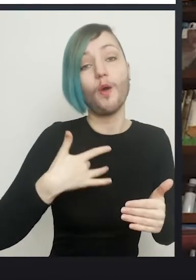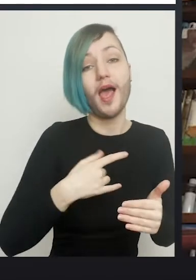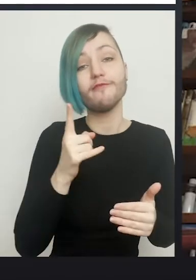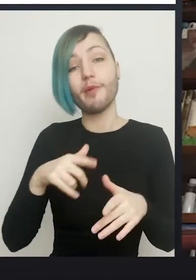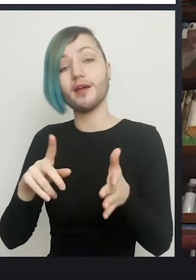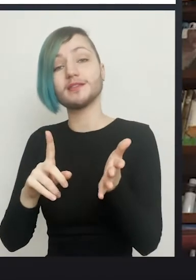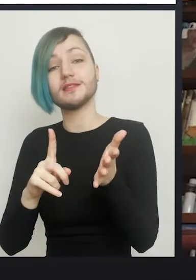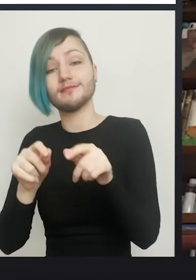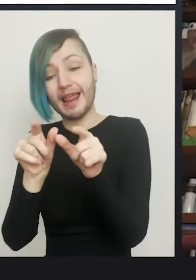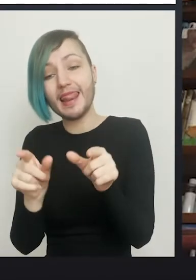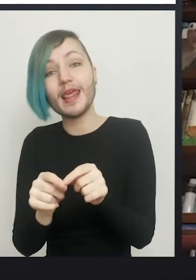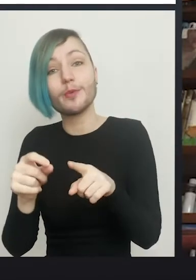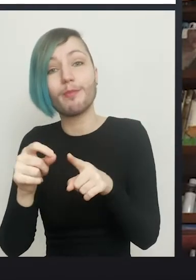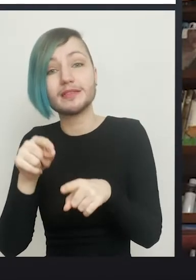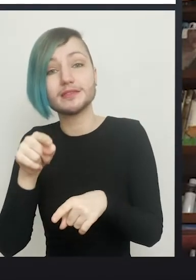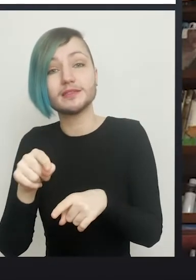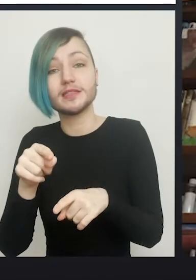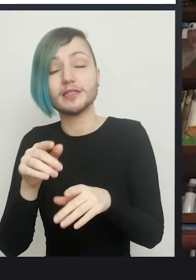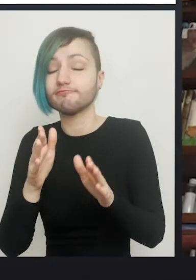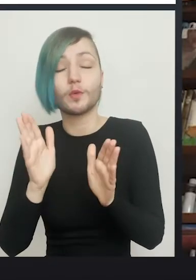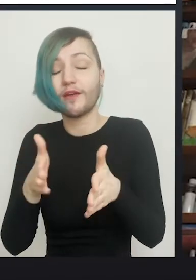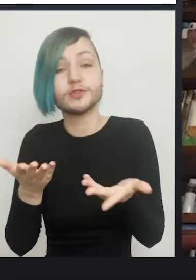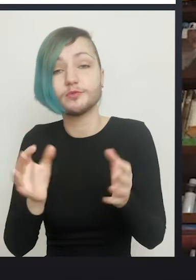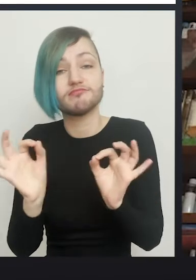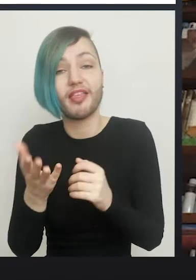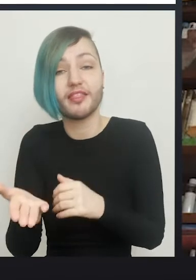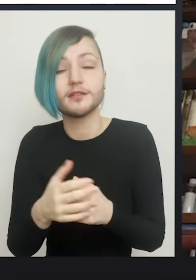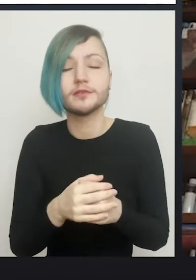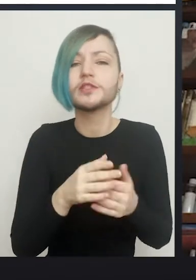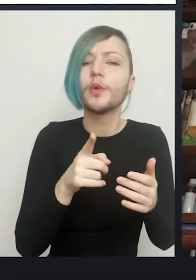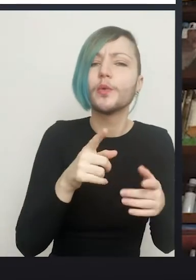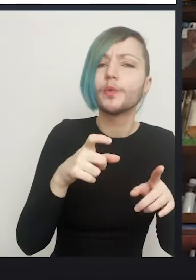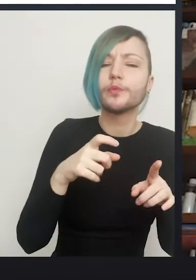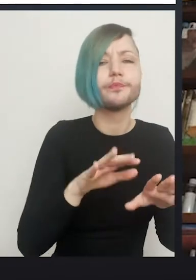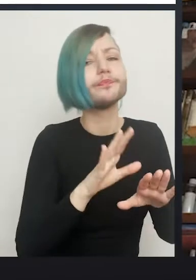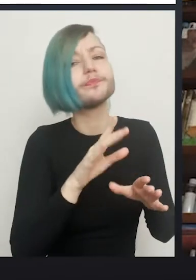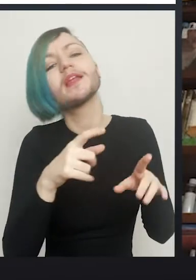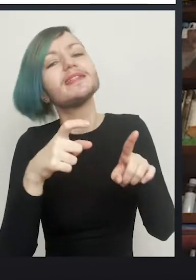And you mean by dilation is to keep the vagina open, don't you? To keep it open and stretched.